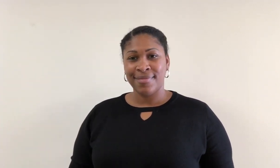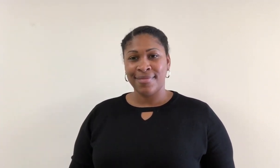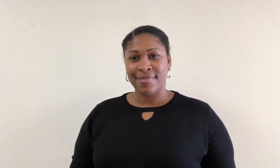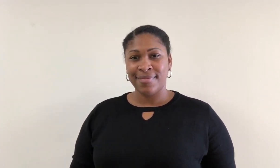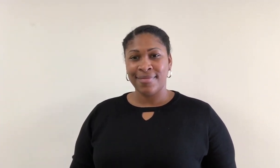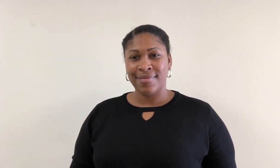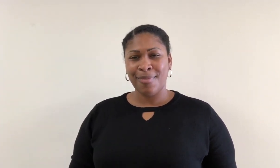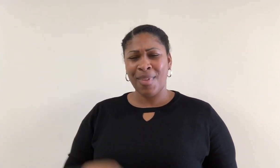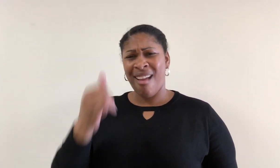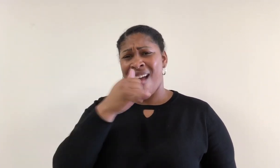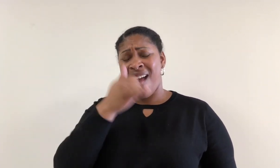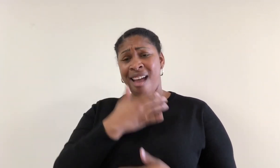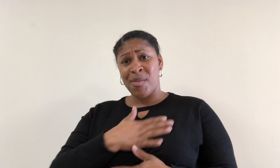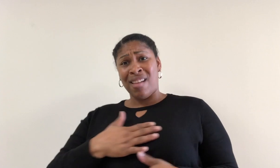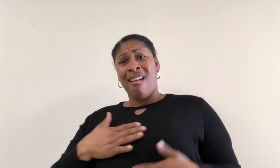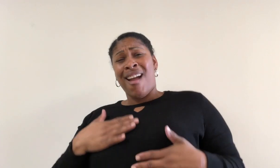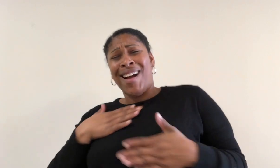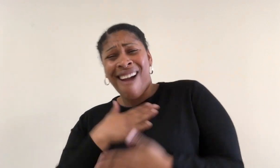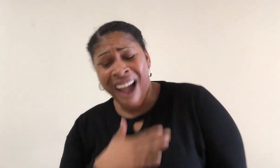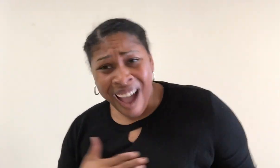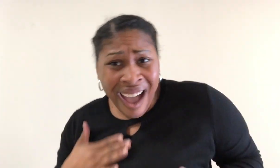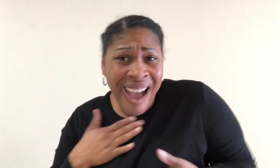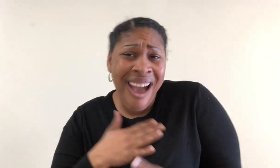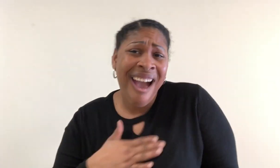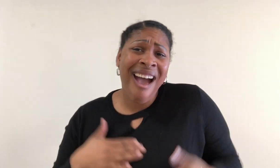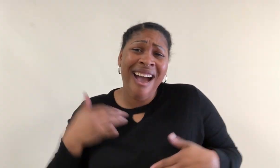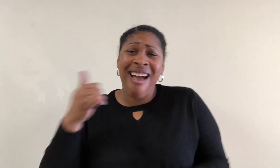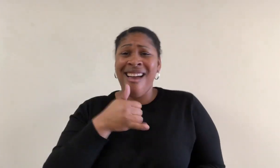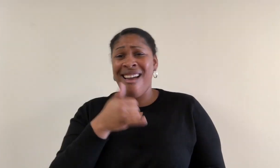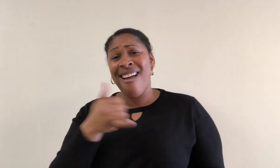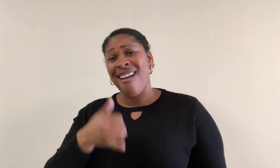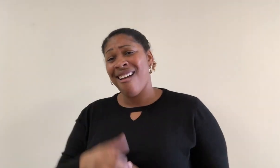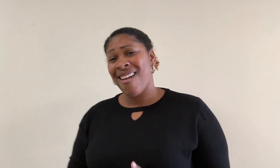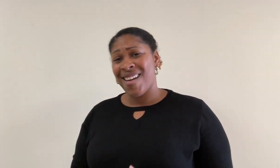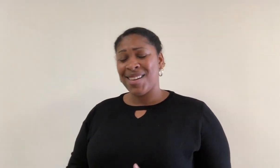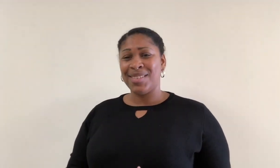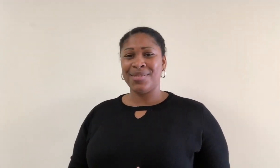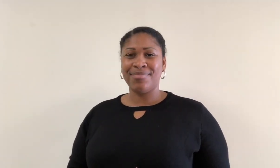Pleasantly entertaining.